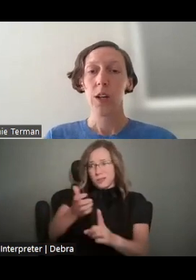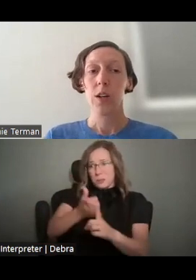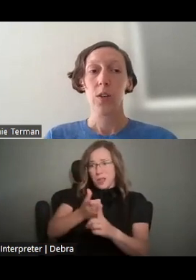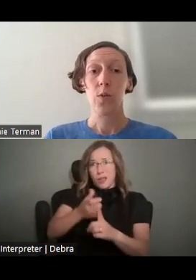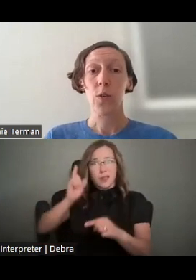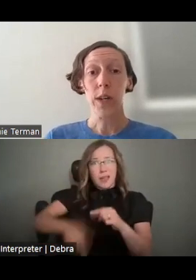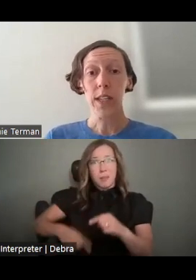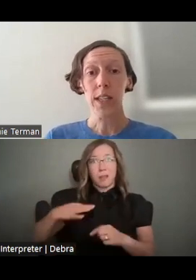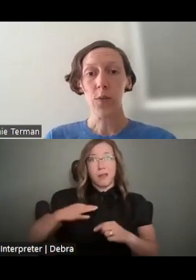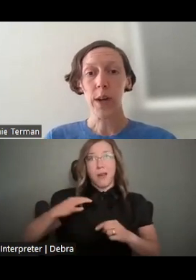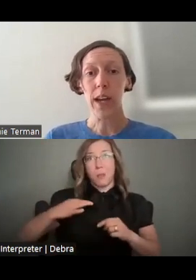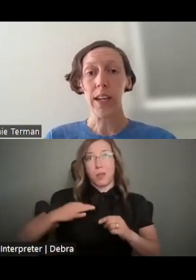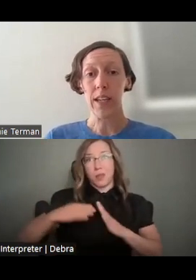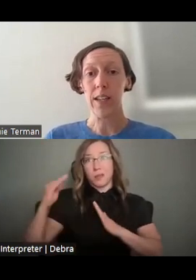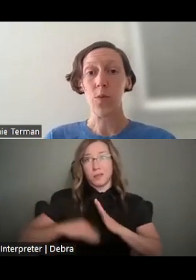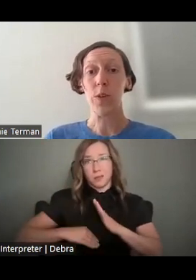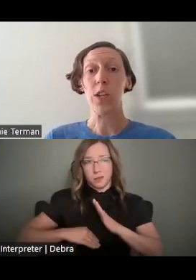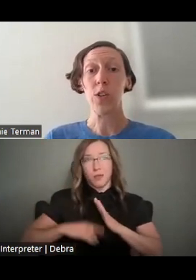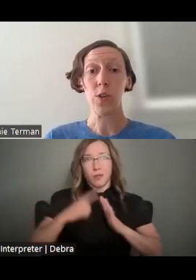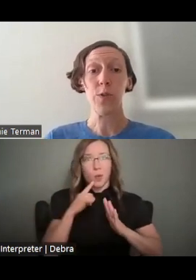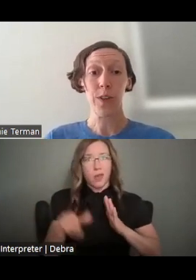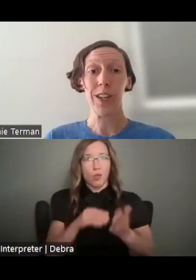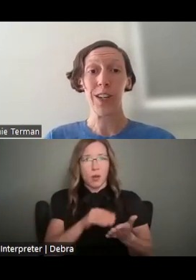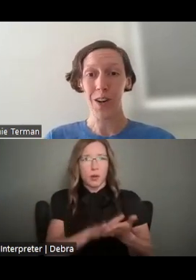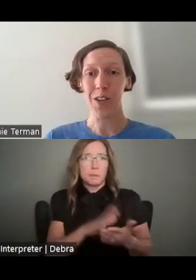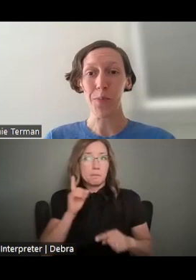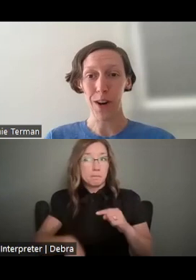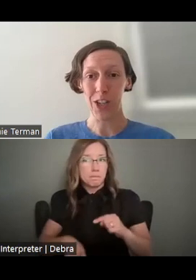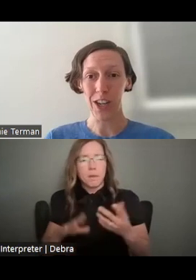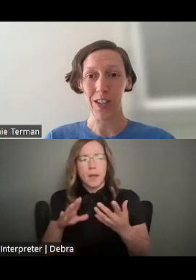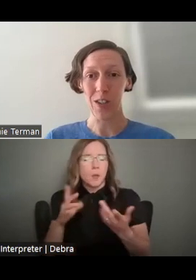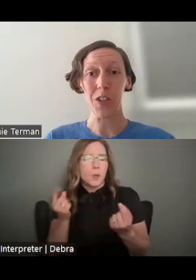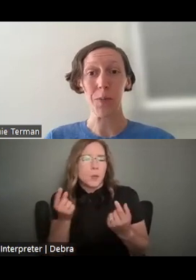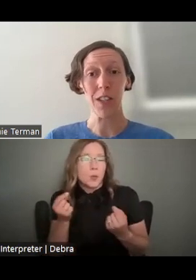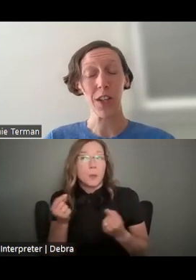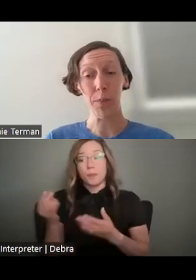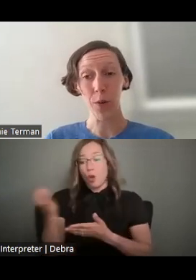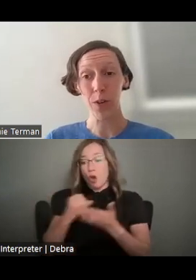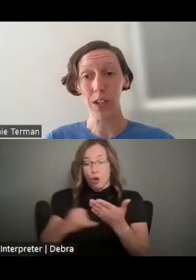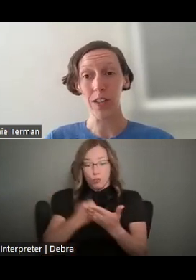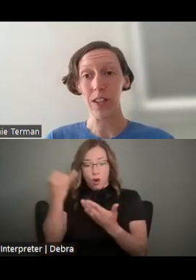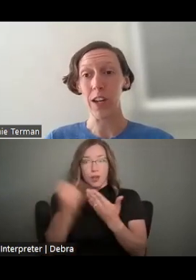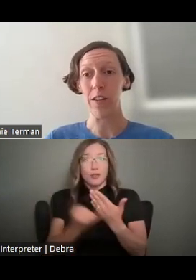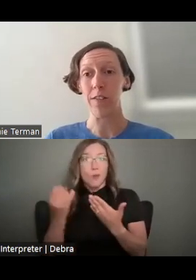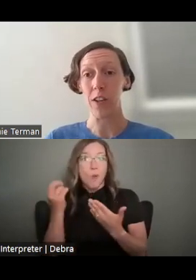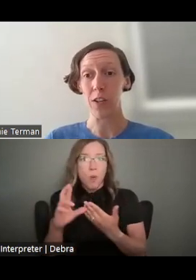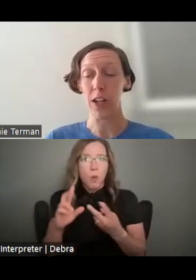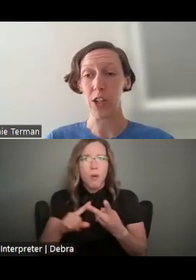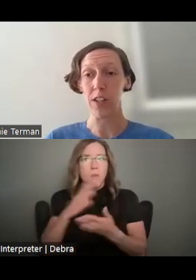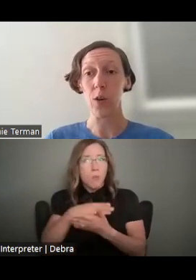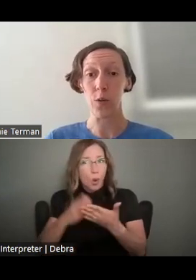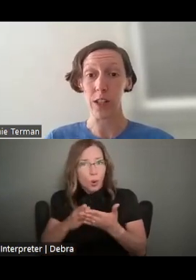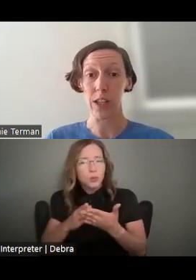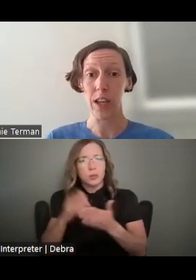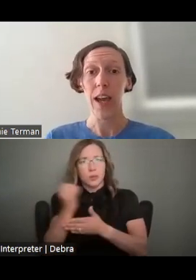SO, ONE TAKEAWAY IS WE DO FUND ARTS PROJECTS OR SPECIFIC COMPONENTS OF ARTS PROJECTS ONLY